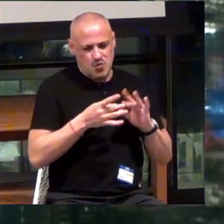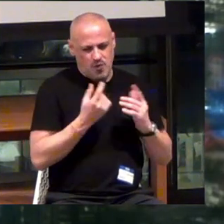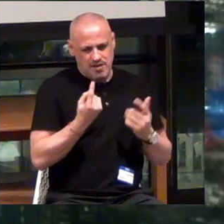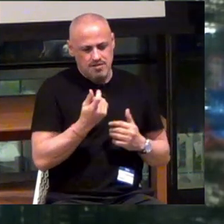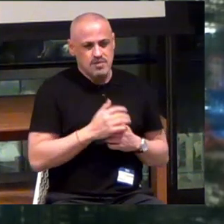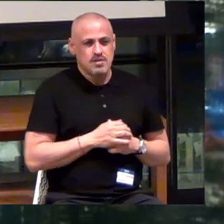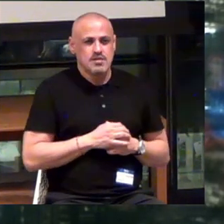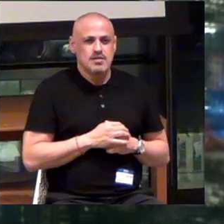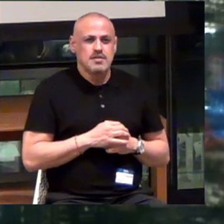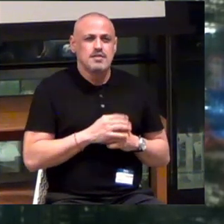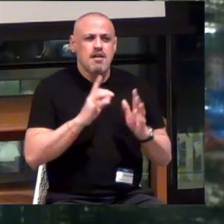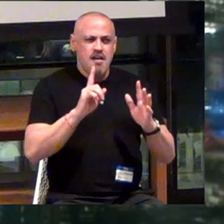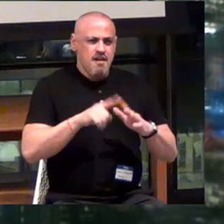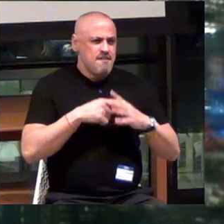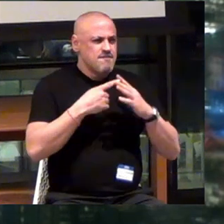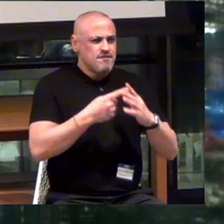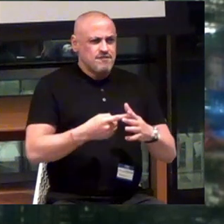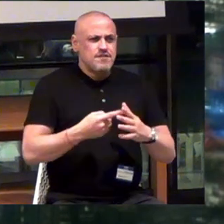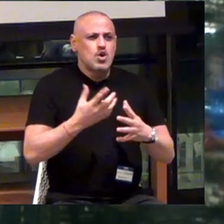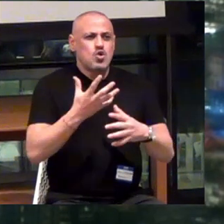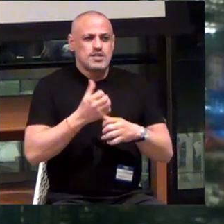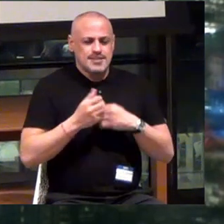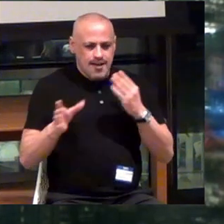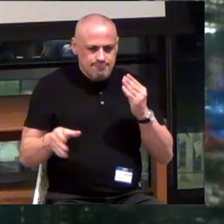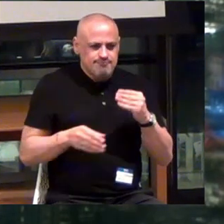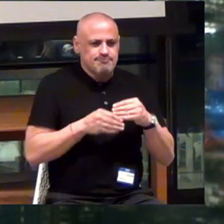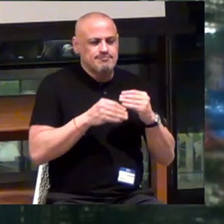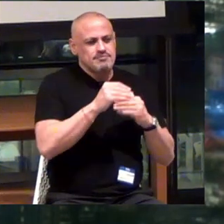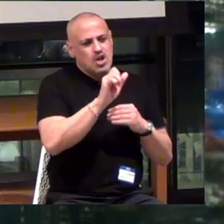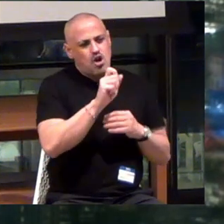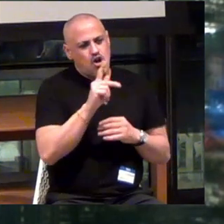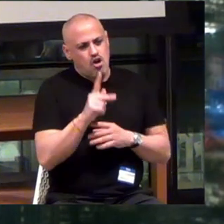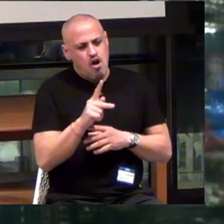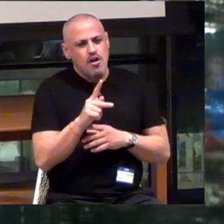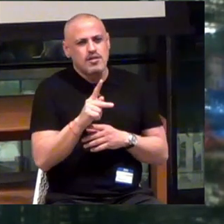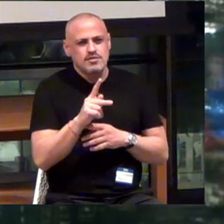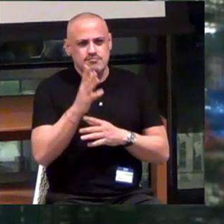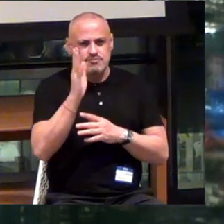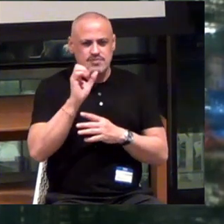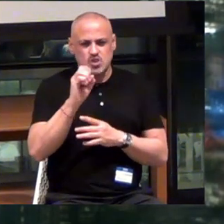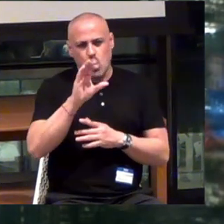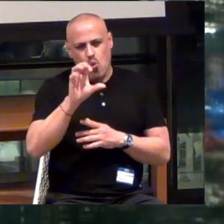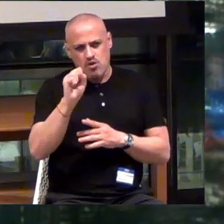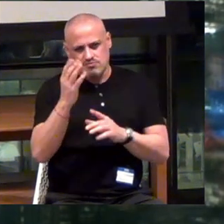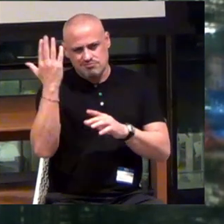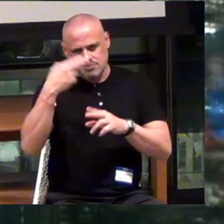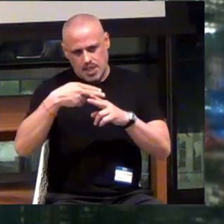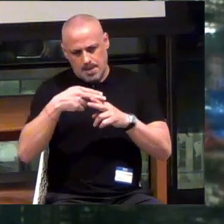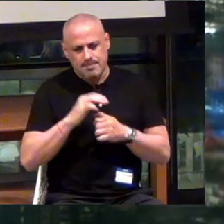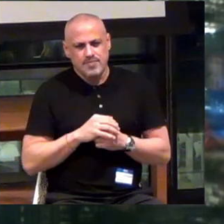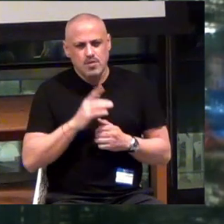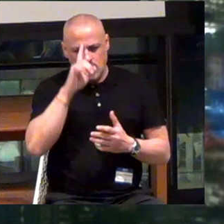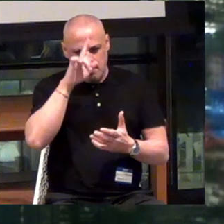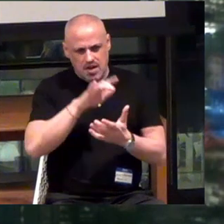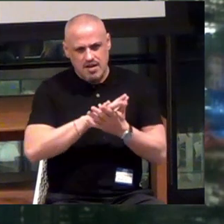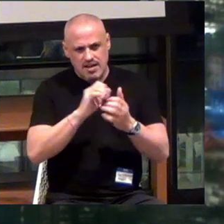When we first got attached to ARx, which was Horace at the time, we really believed in the founders.